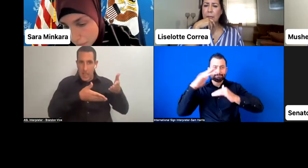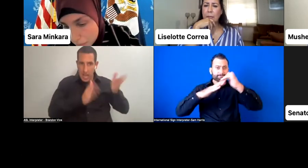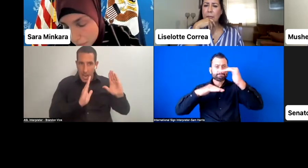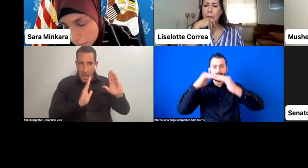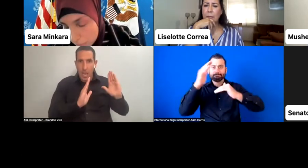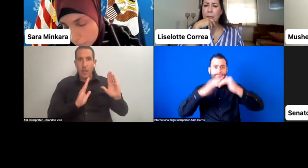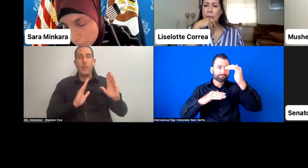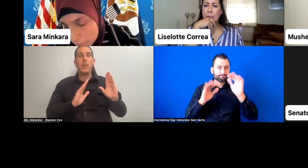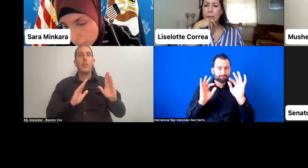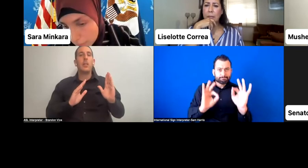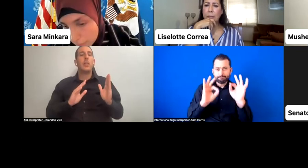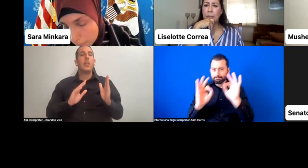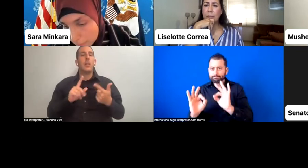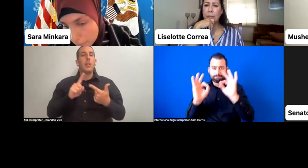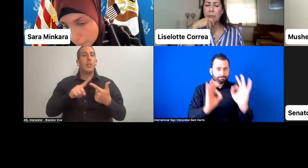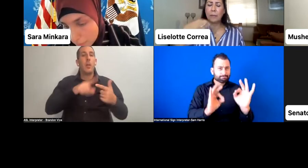but most of the buildings are actual old buildings